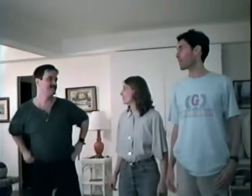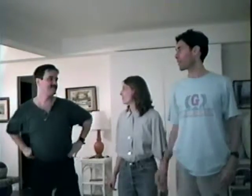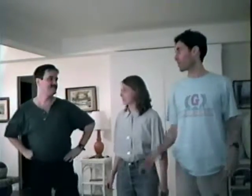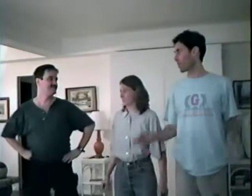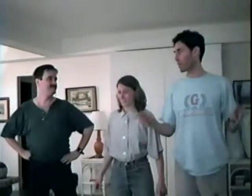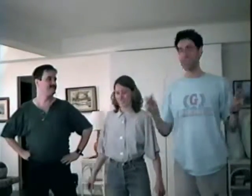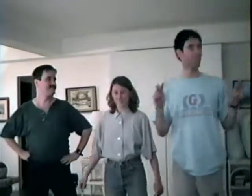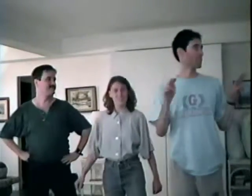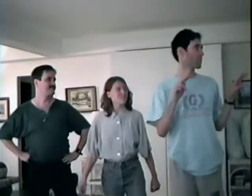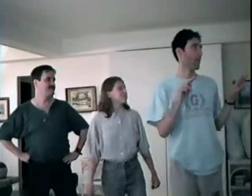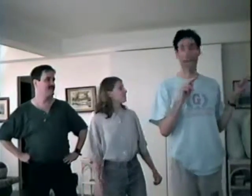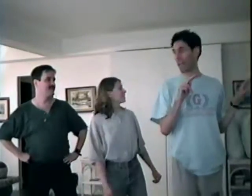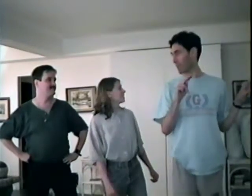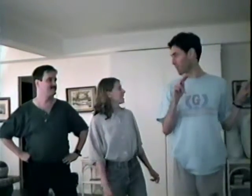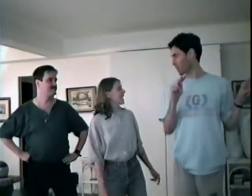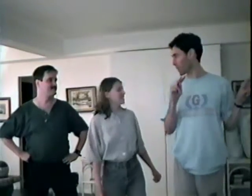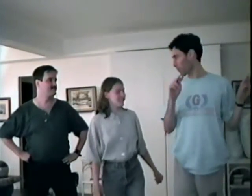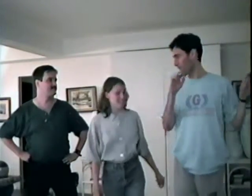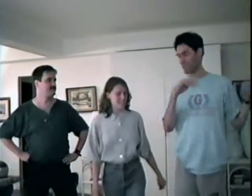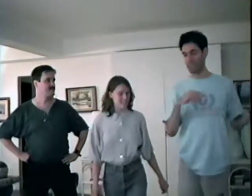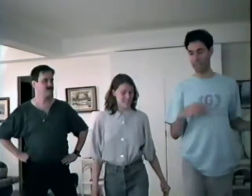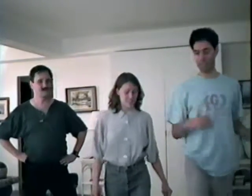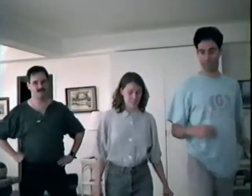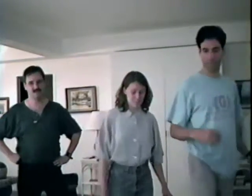I’m flying